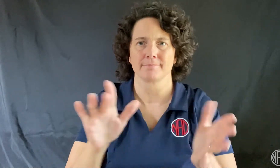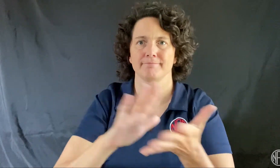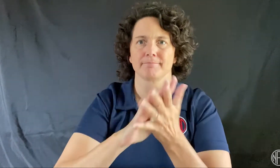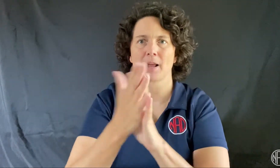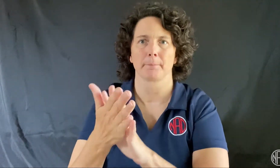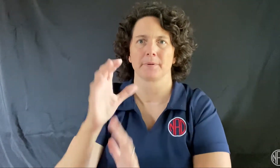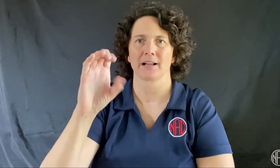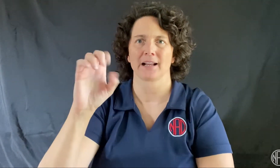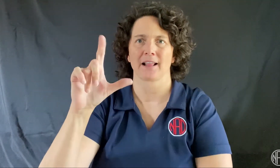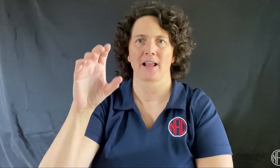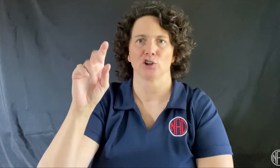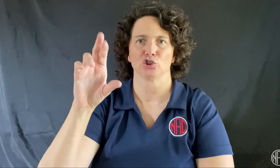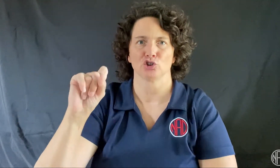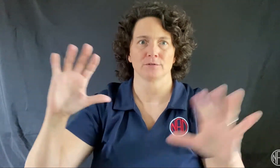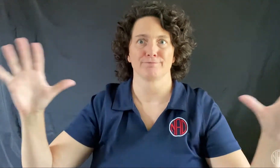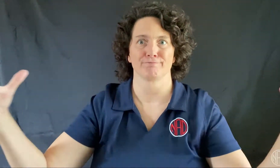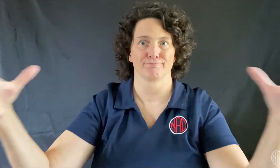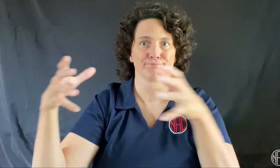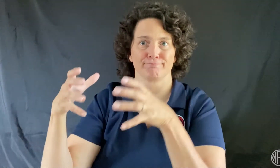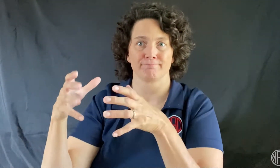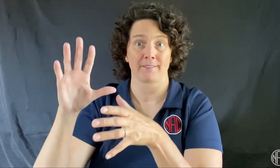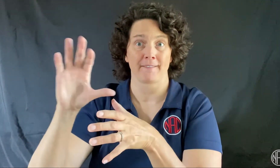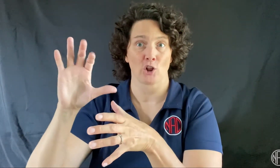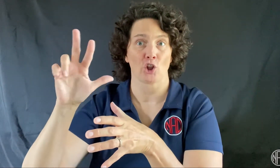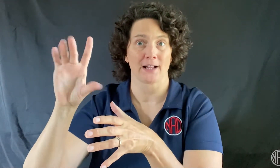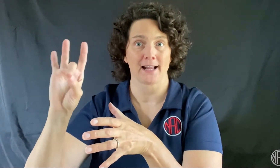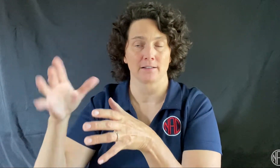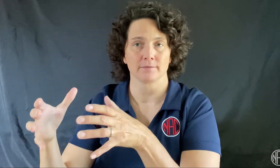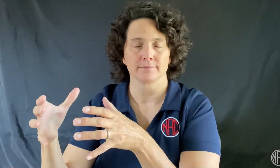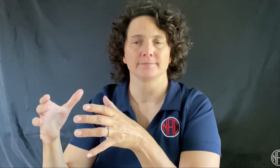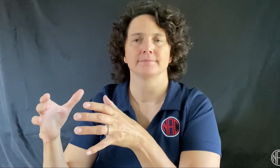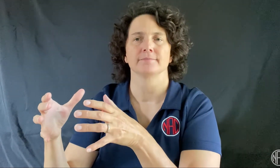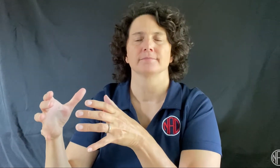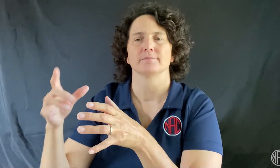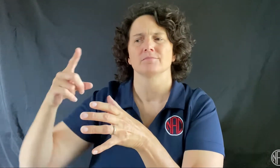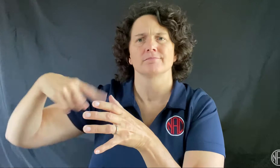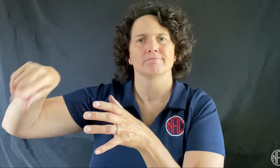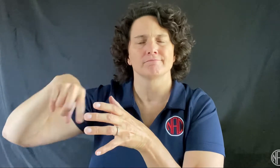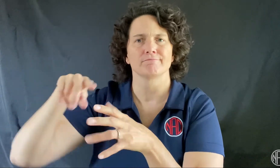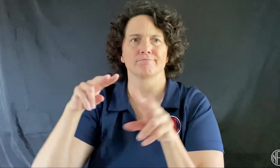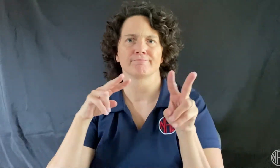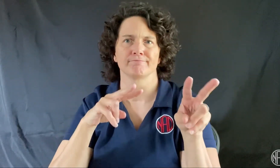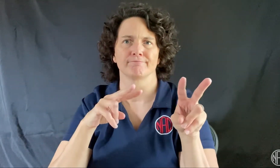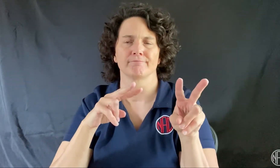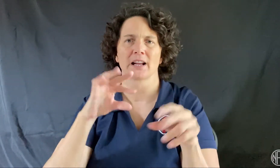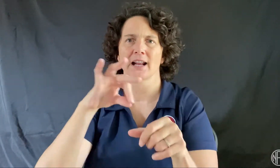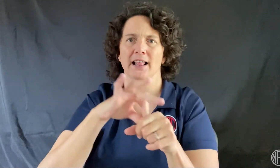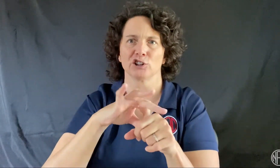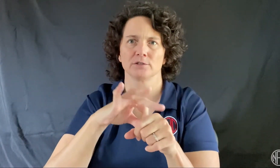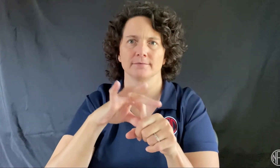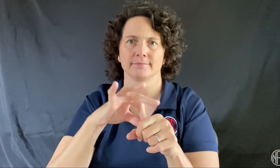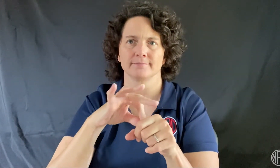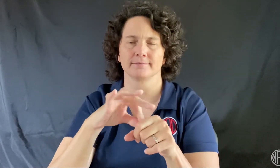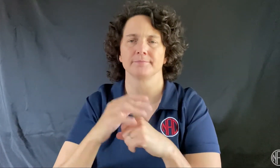this becomes the 538 electors who will watch the election.